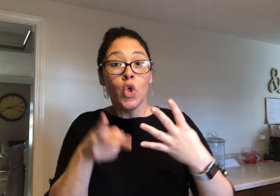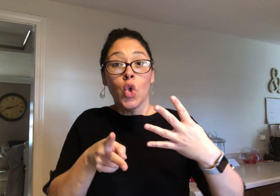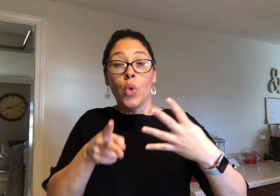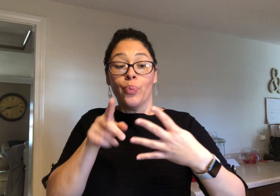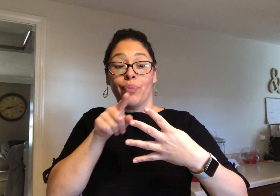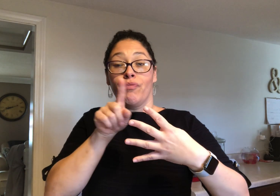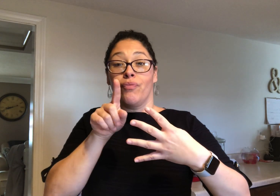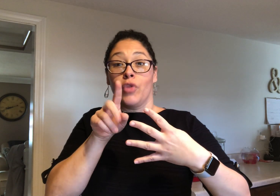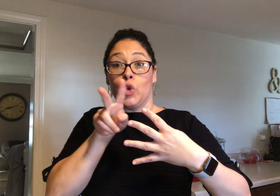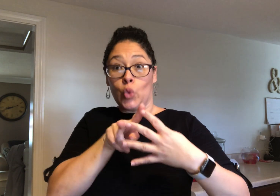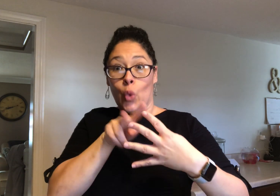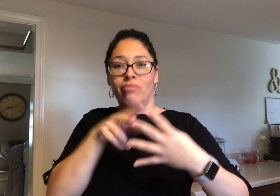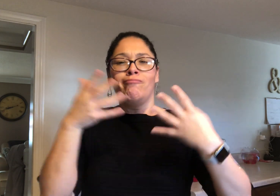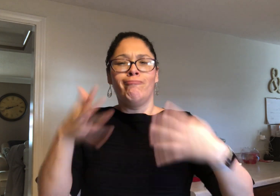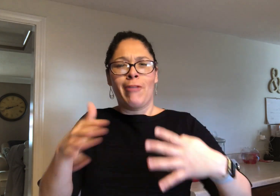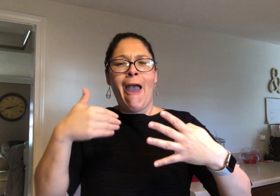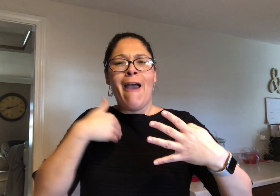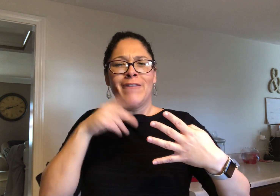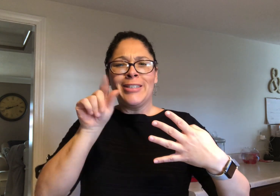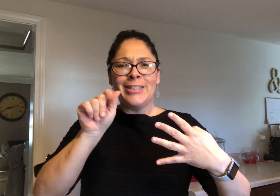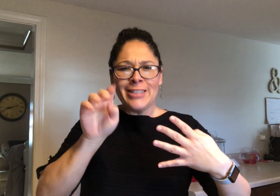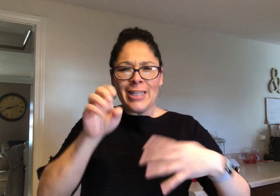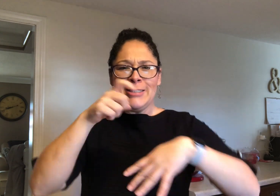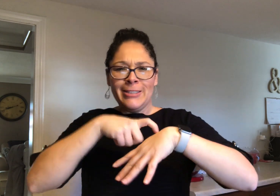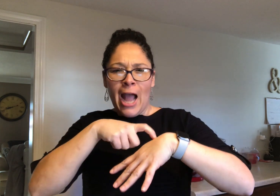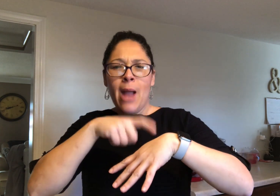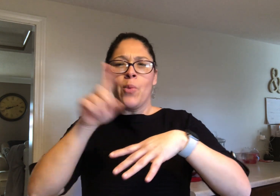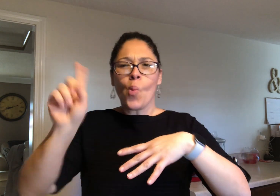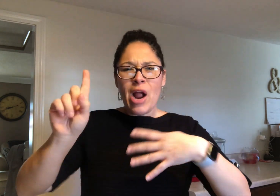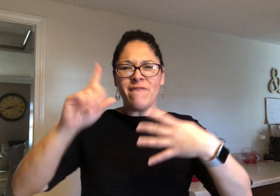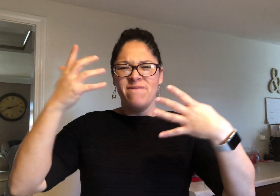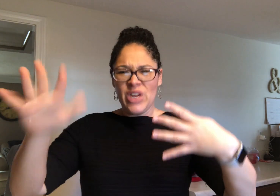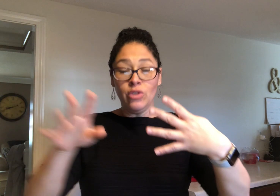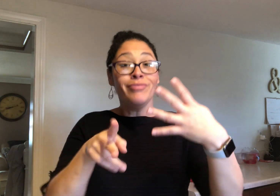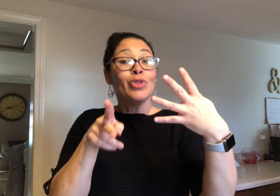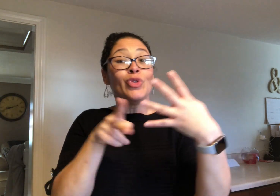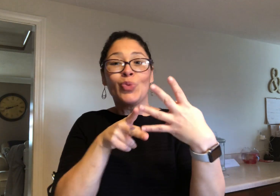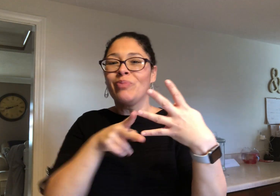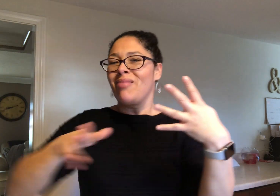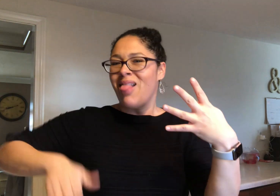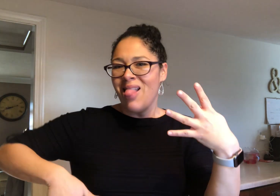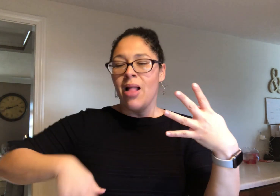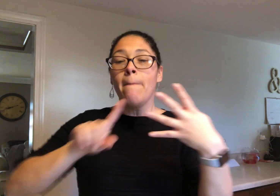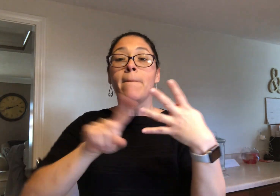The first two town hall meetings are scheduled; however, the last two town hall meetings are to be determined.